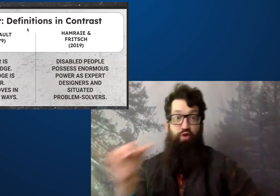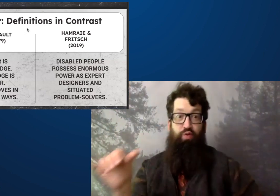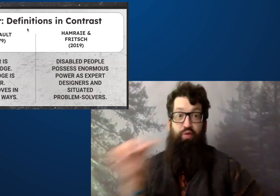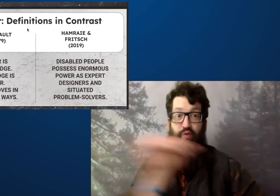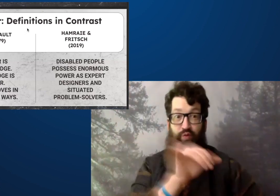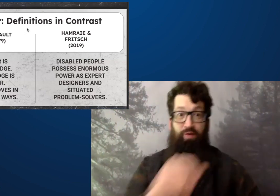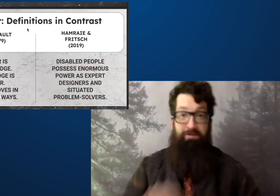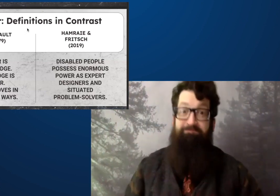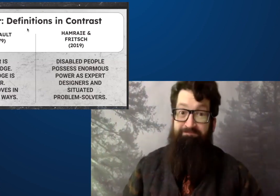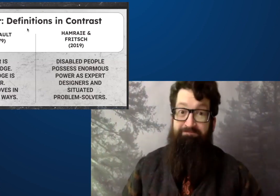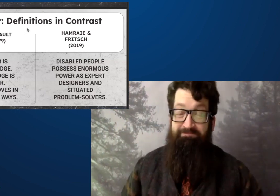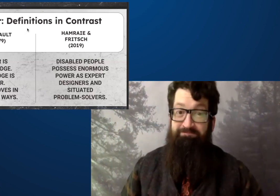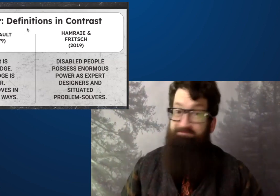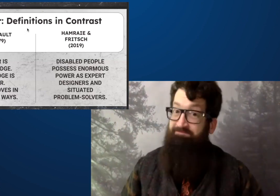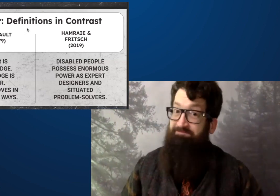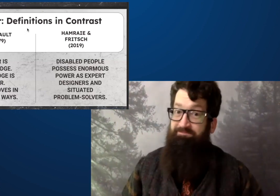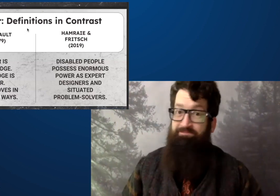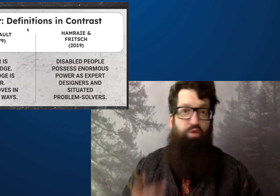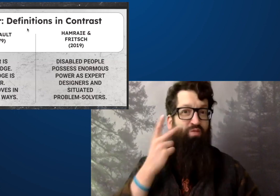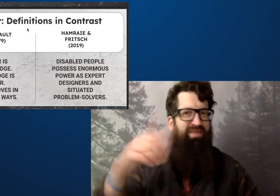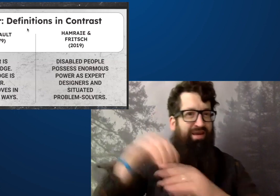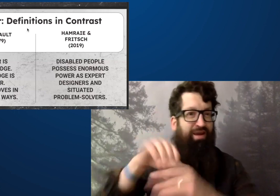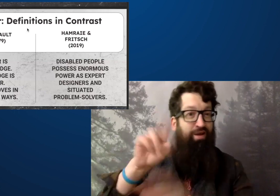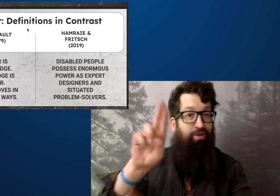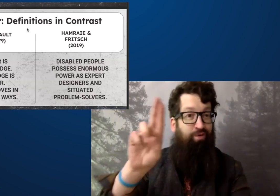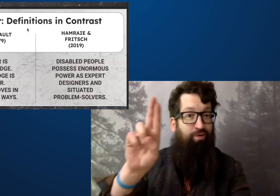Parents have power as well.